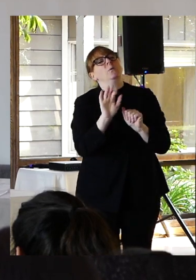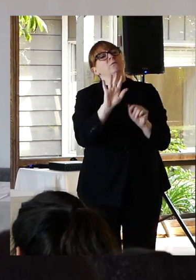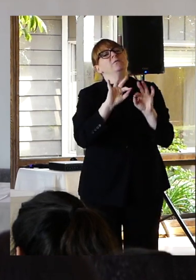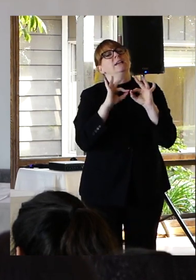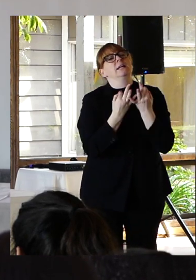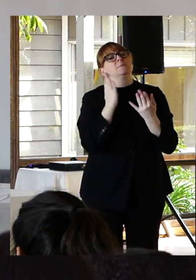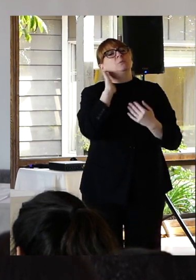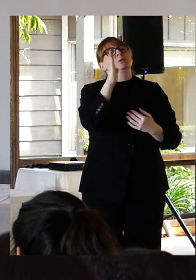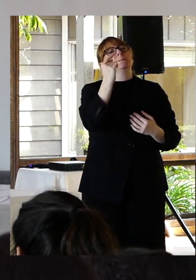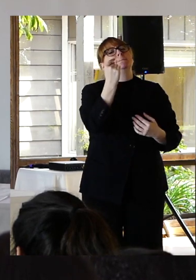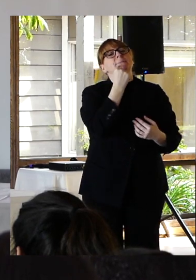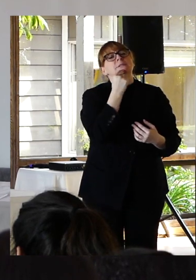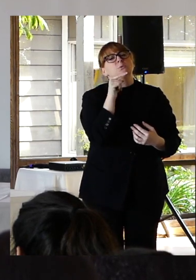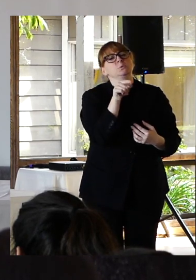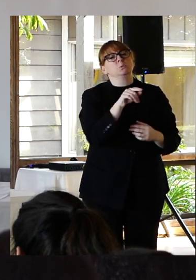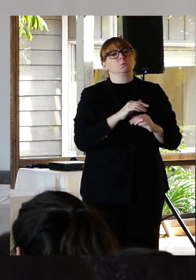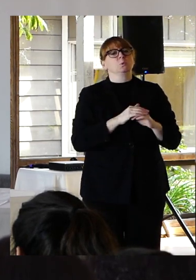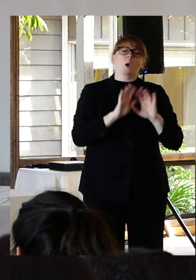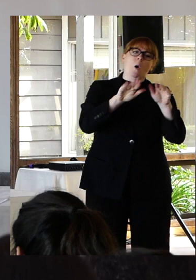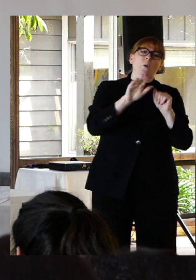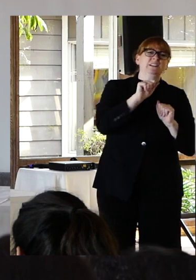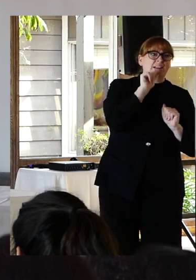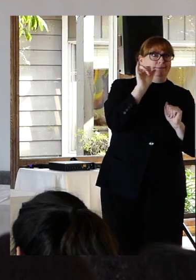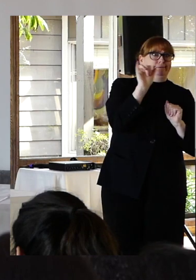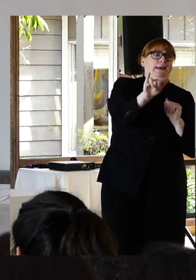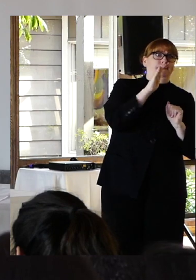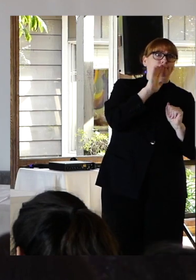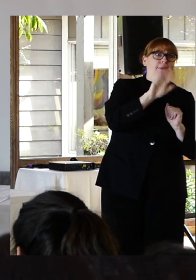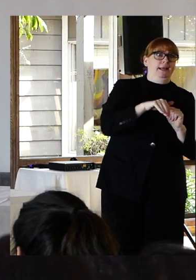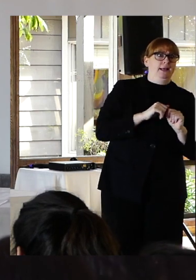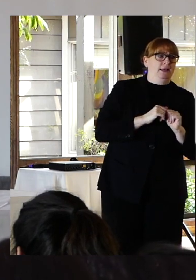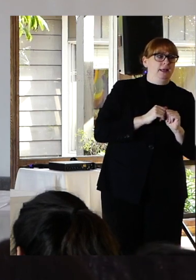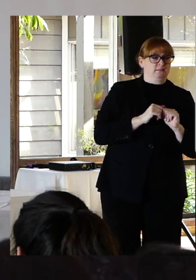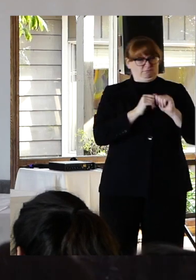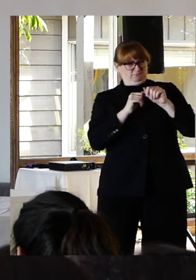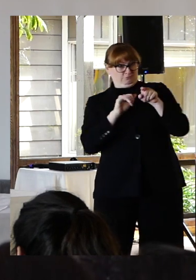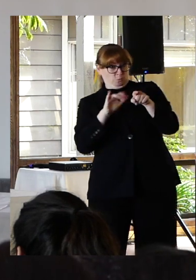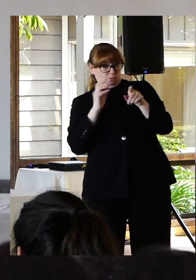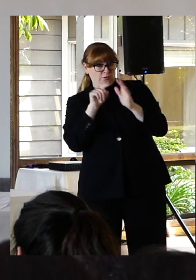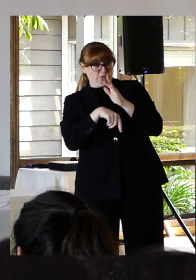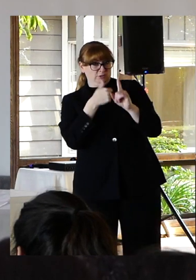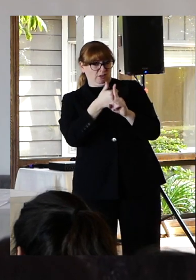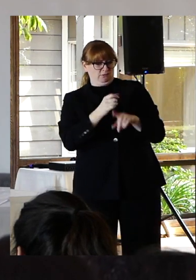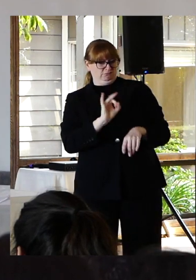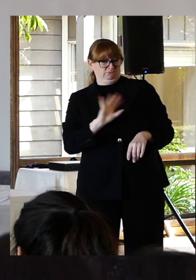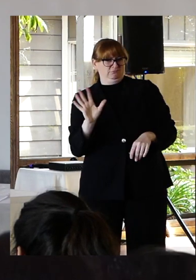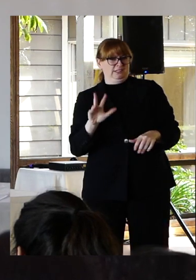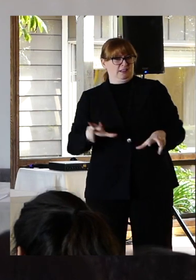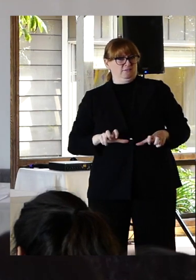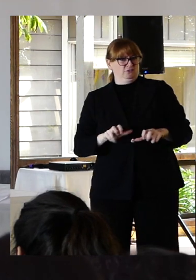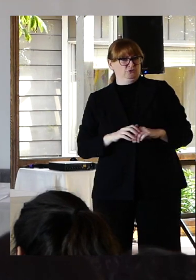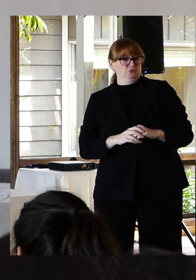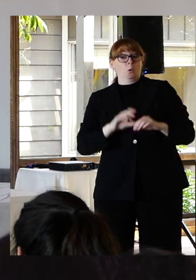Oh it's not that bad. How selfish. Or my personal least favourite.